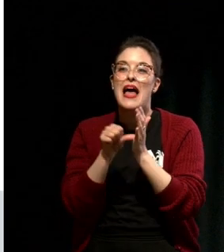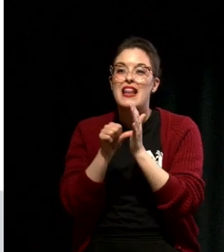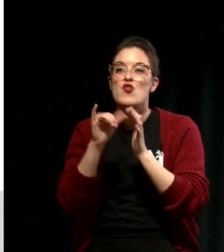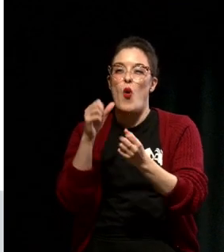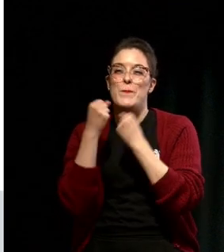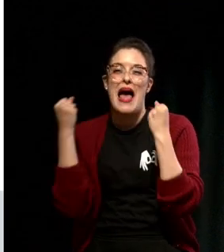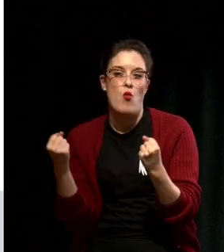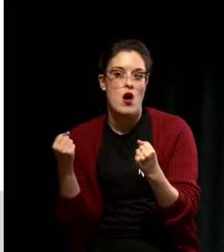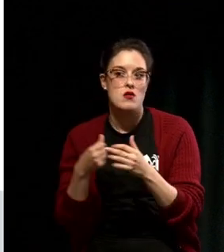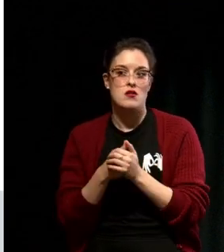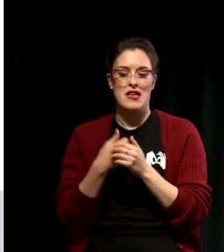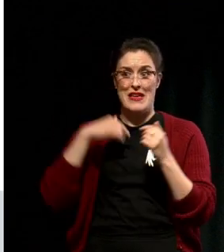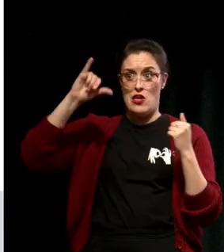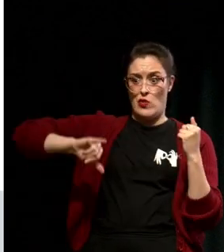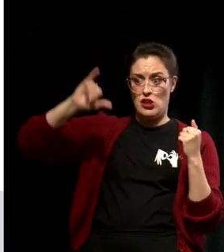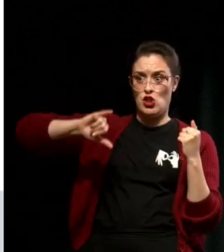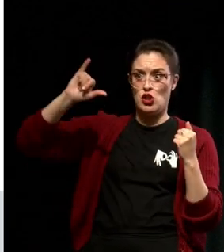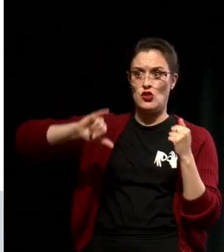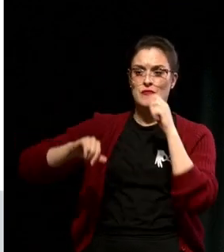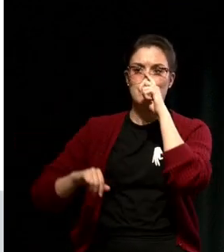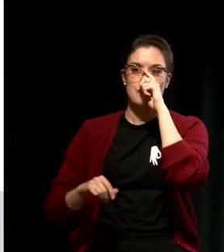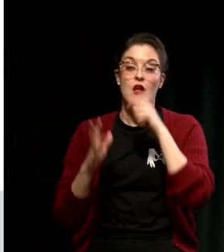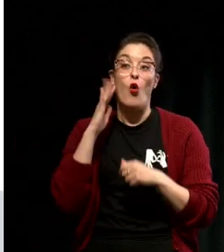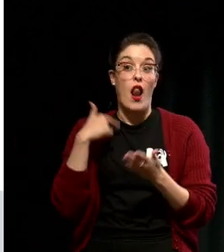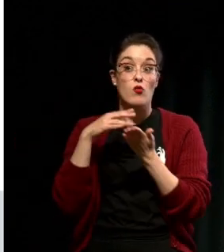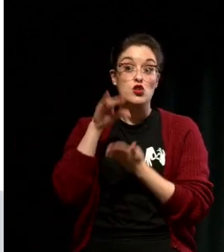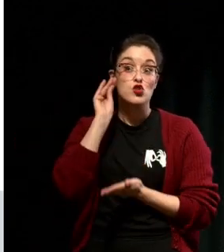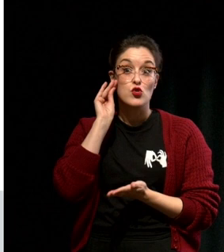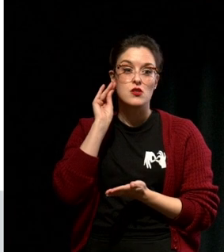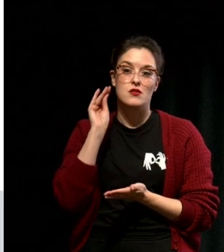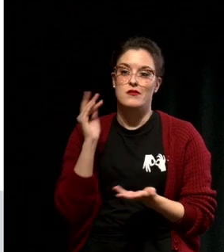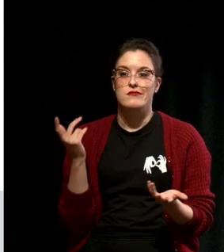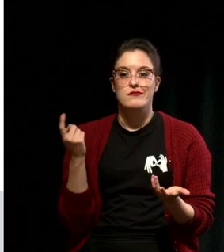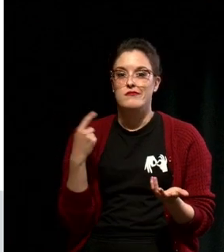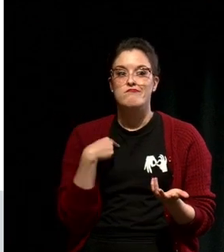If I'm being honest when I was a student, I just wanted a shortcut, I wanted to get